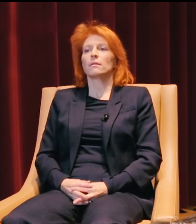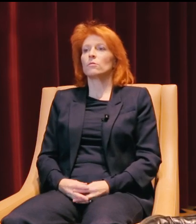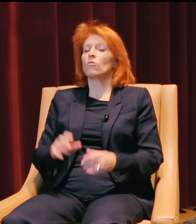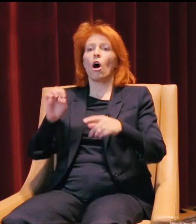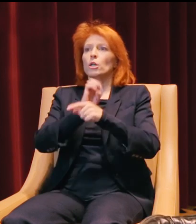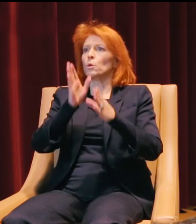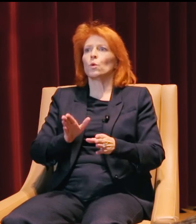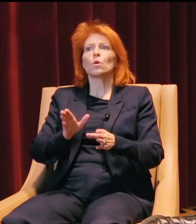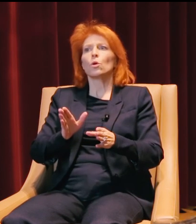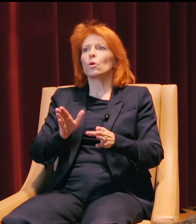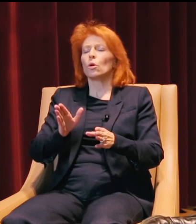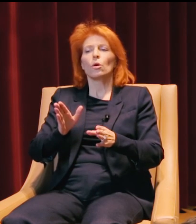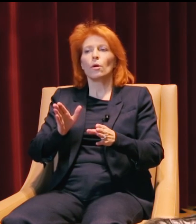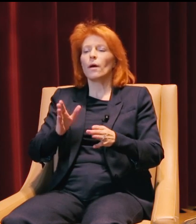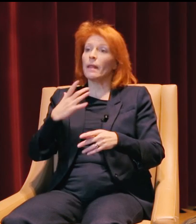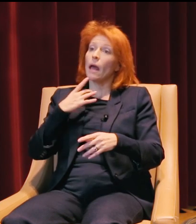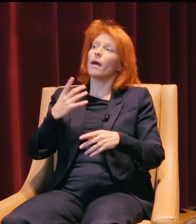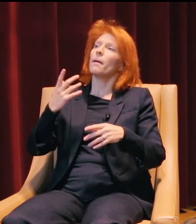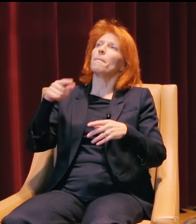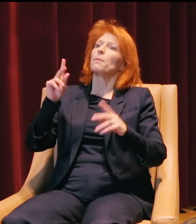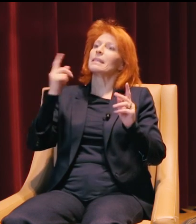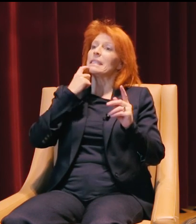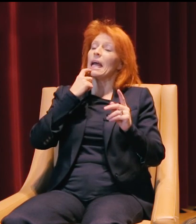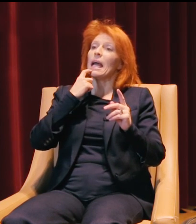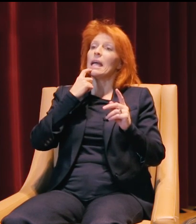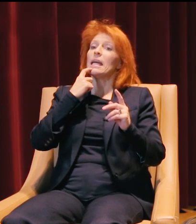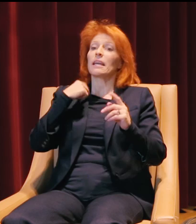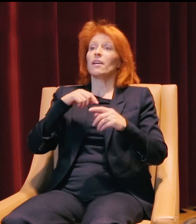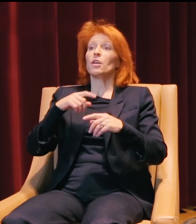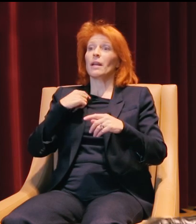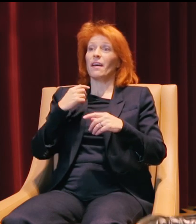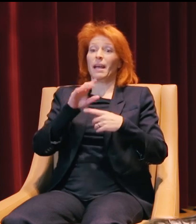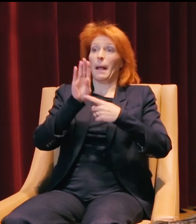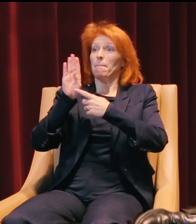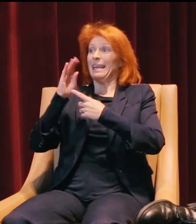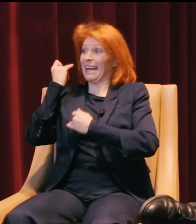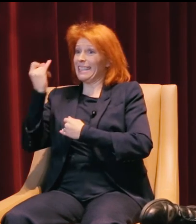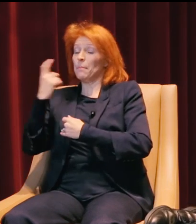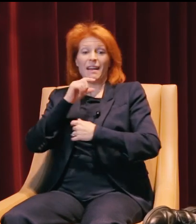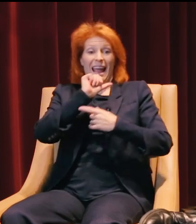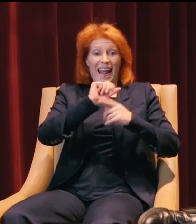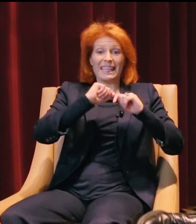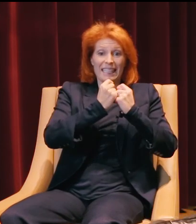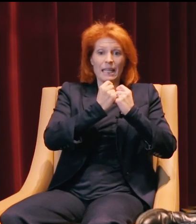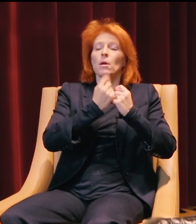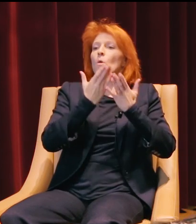Entrepreneurship, you know they like to say, "You can have a B idea, "but if you have an A team, you'll probably get funded."